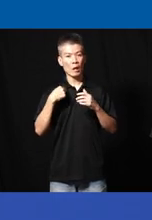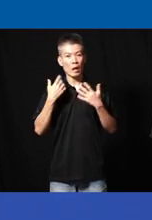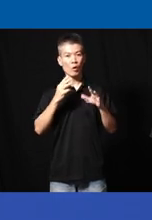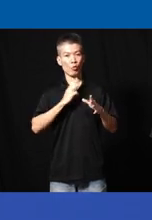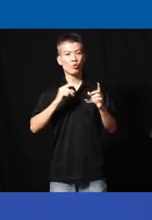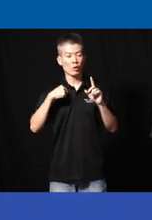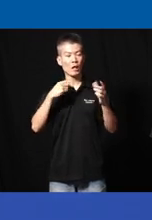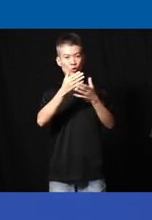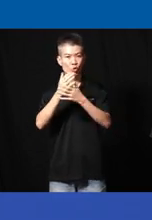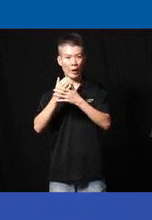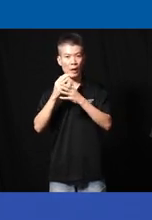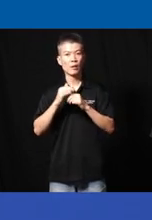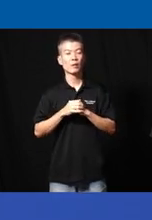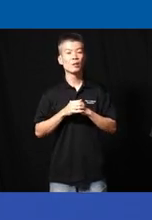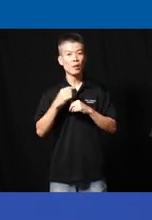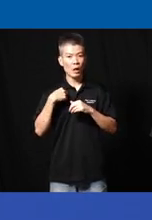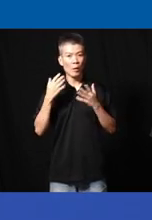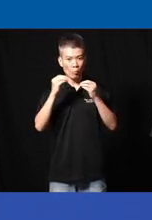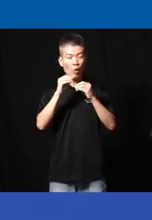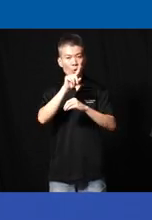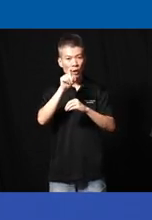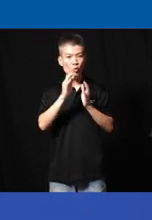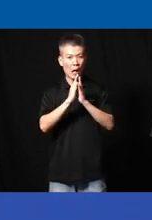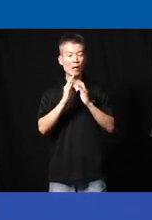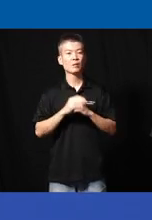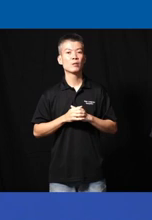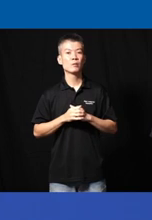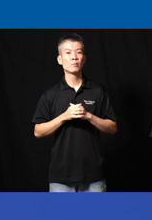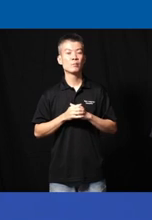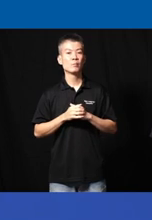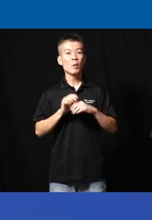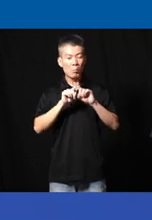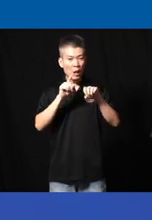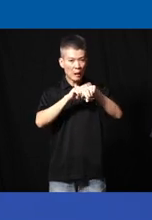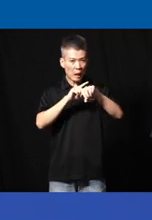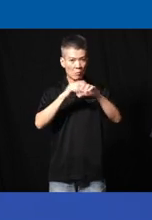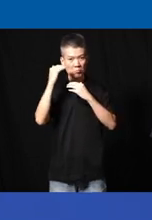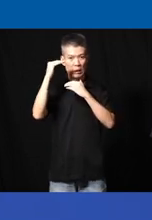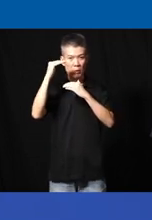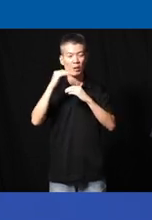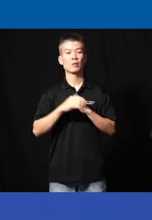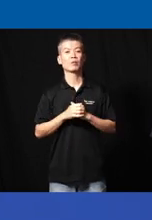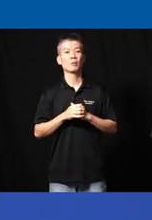could share and and uh I have more questions to ask but the time is limited uh but you will